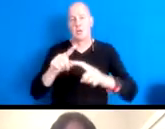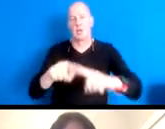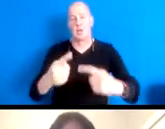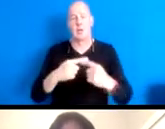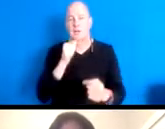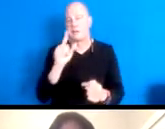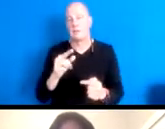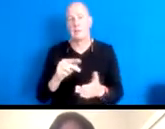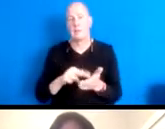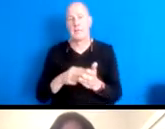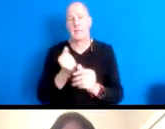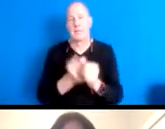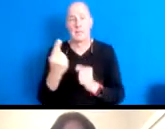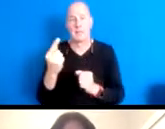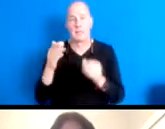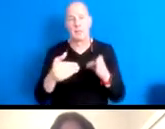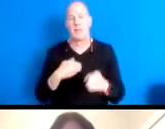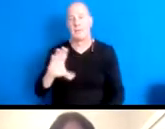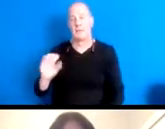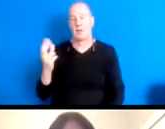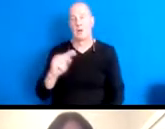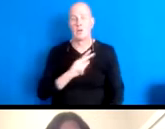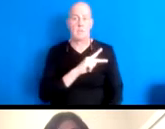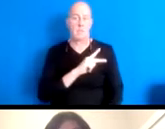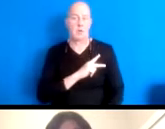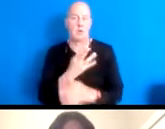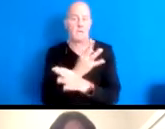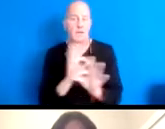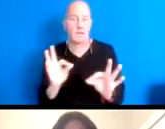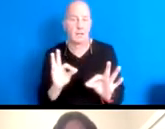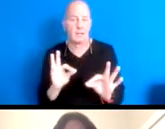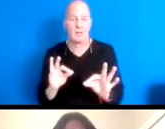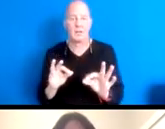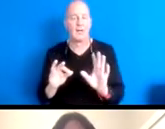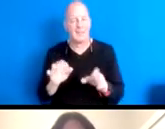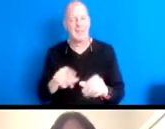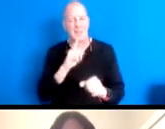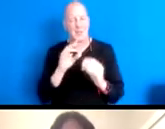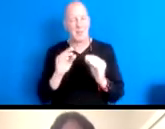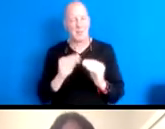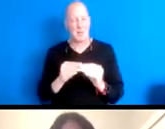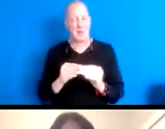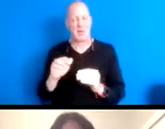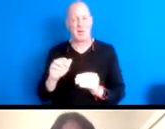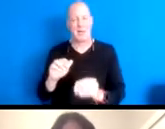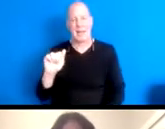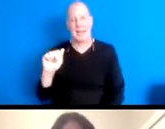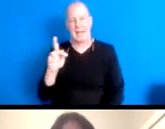or private property. 16:25:06 We're real estate is private and anti social radical real estate is subversive, and interdependent.